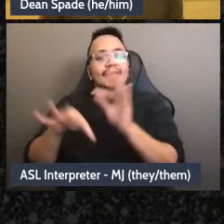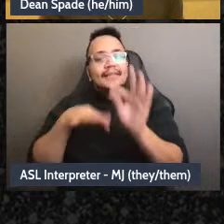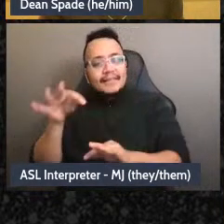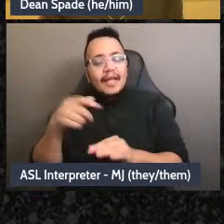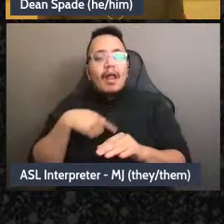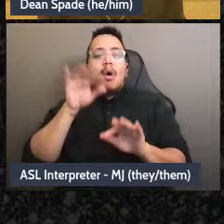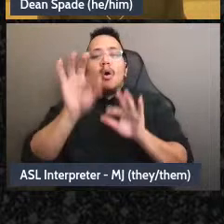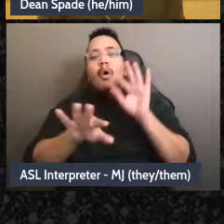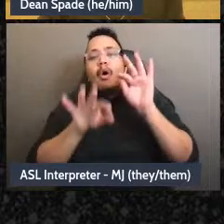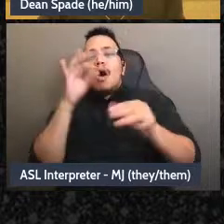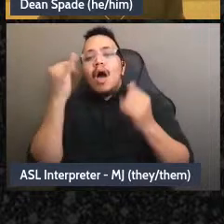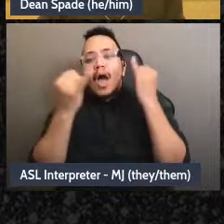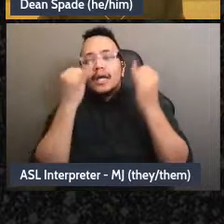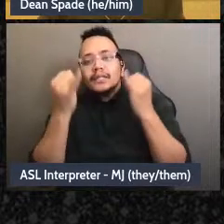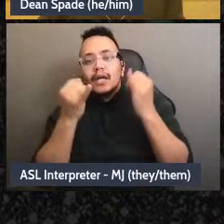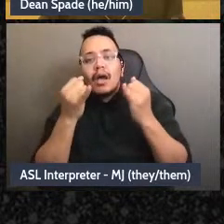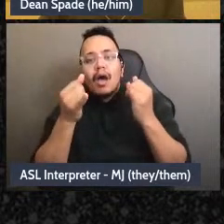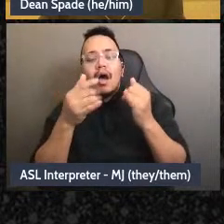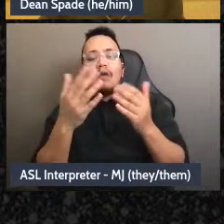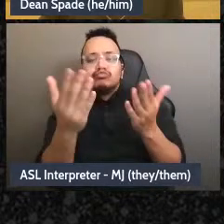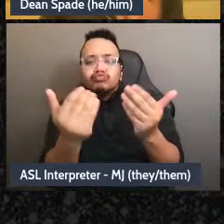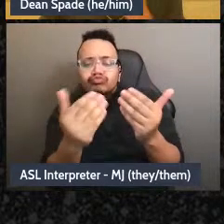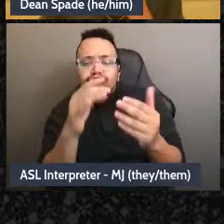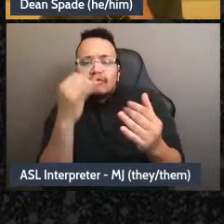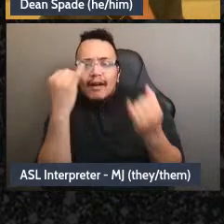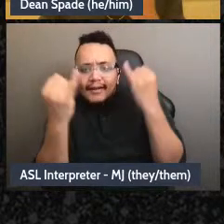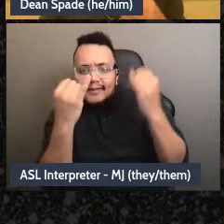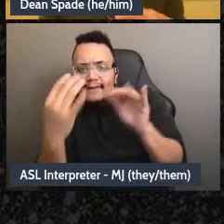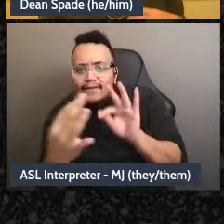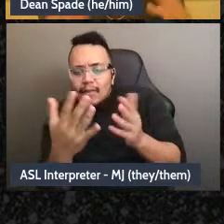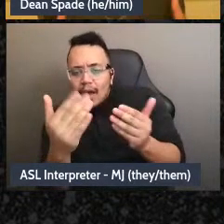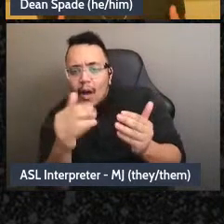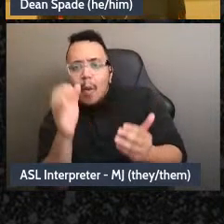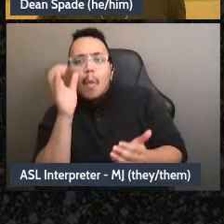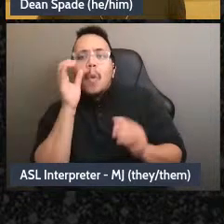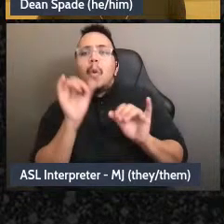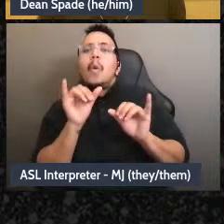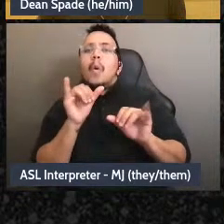that's the best possible thing with all of our wisdom” So I don't-I’m not owning this proposal,